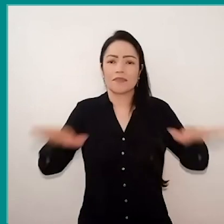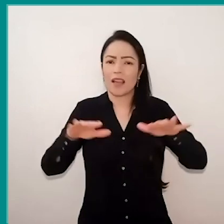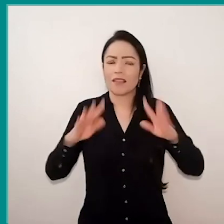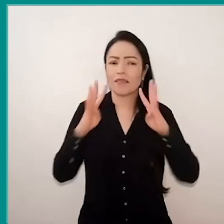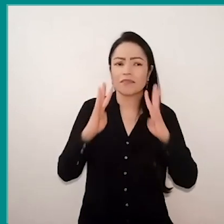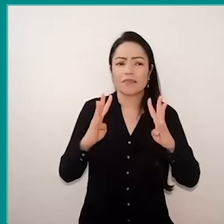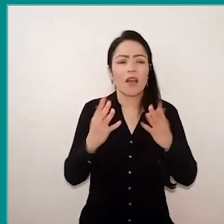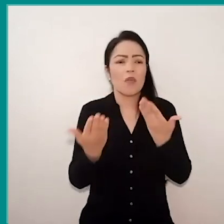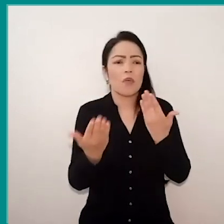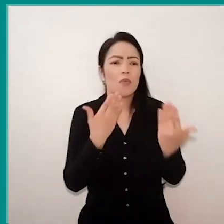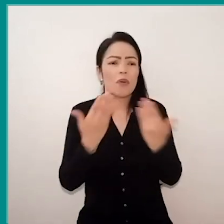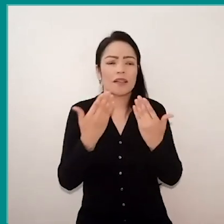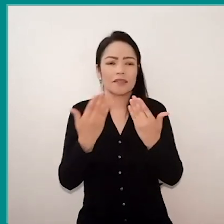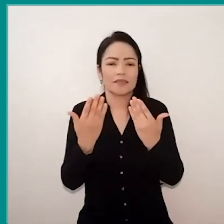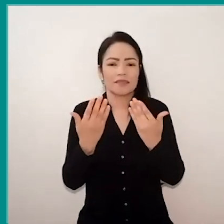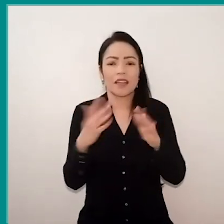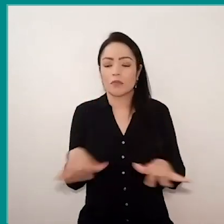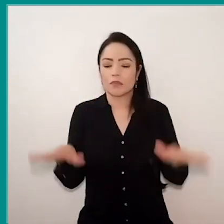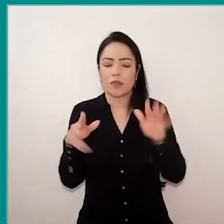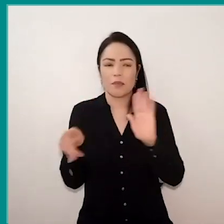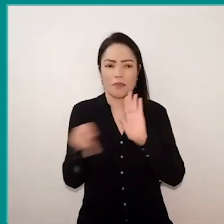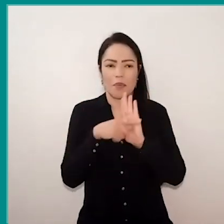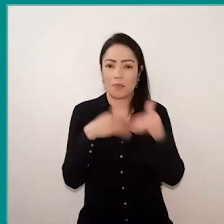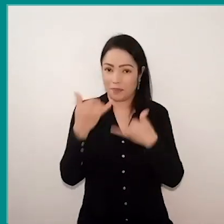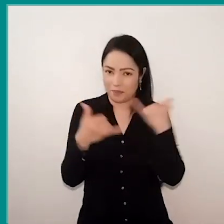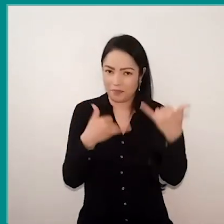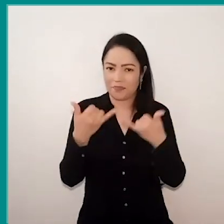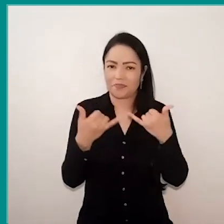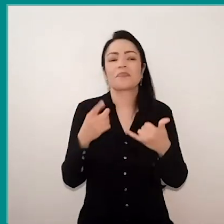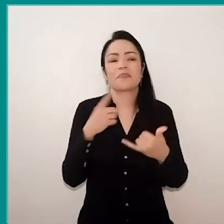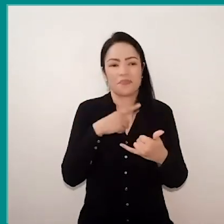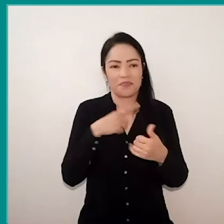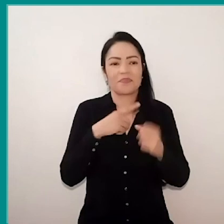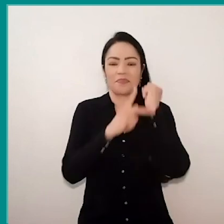so, within the play space, there is this project Cuidar de Quem Cuida.